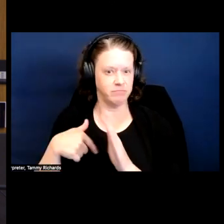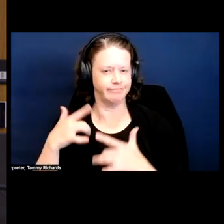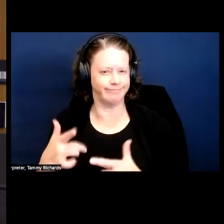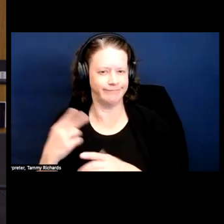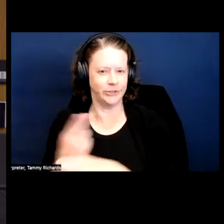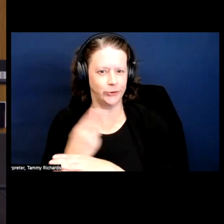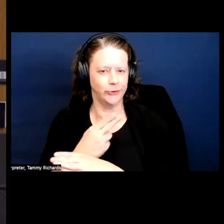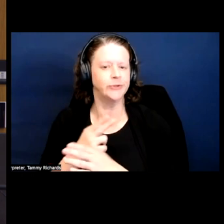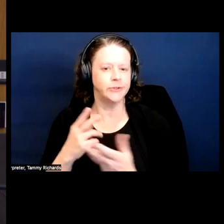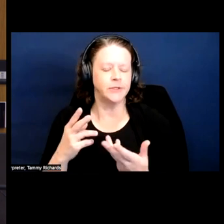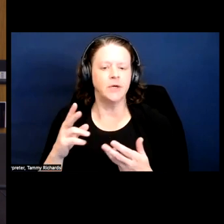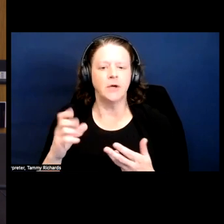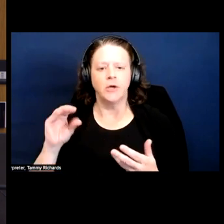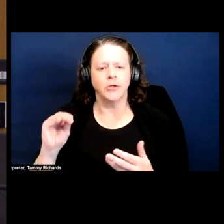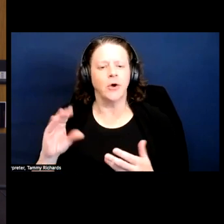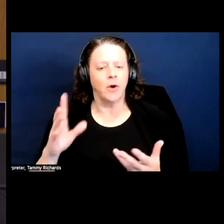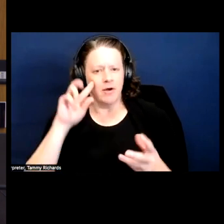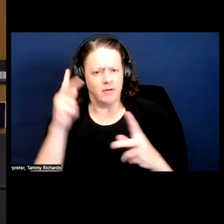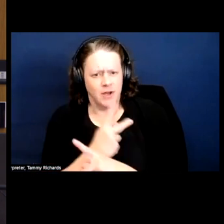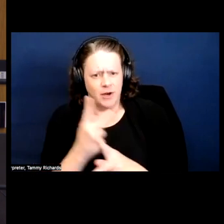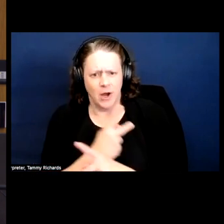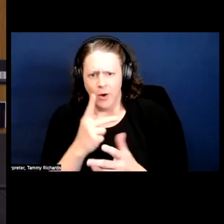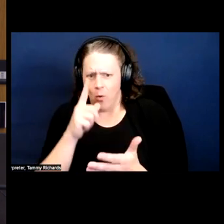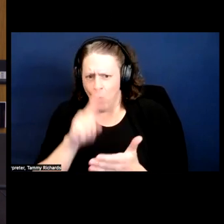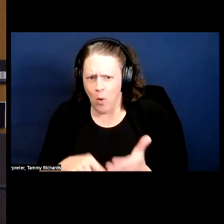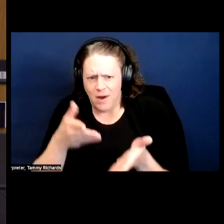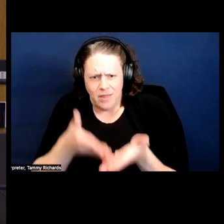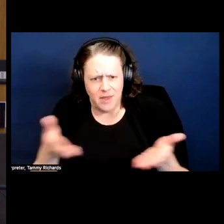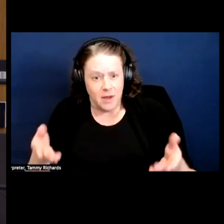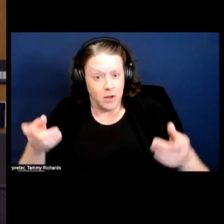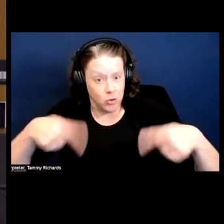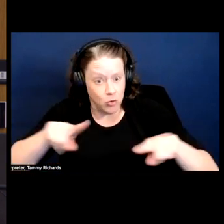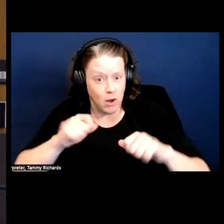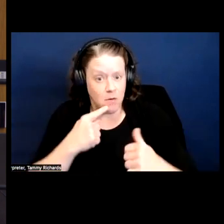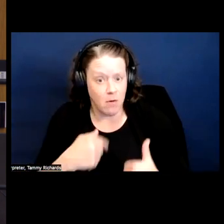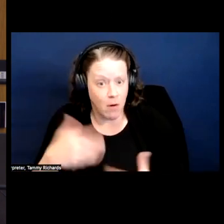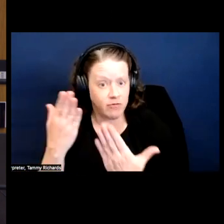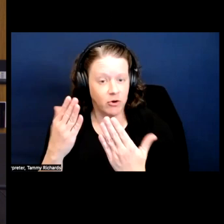So I also want to say that figuring out what's the thing that you can offer and doing that